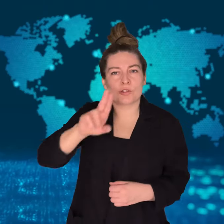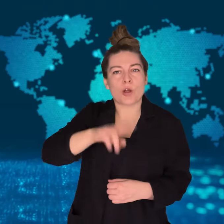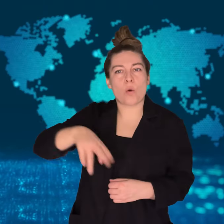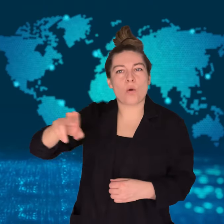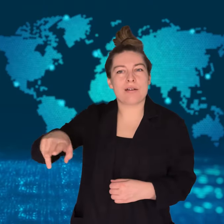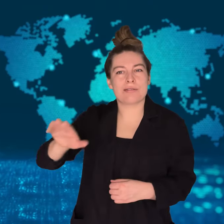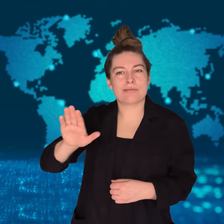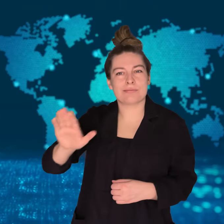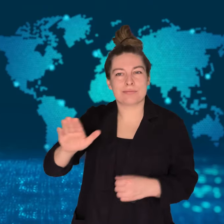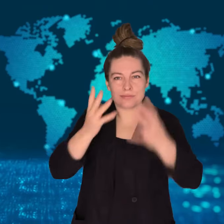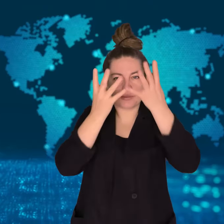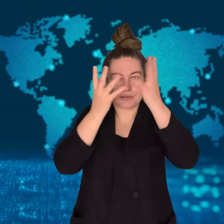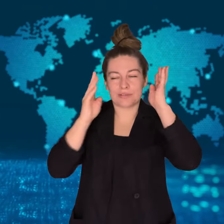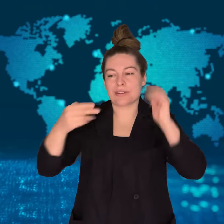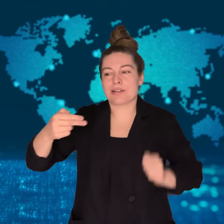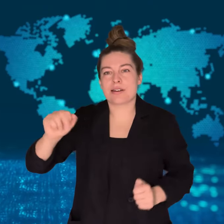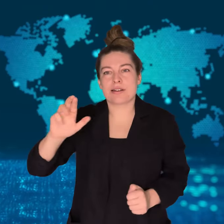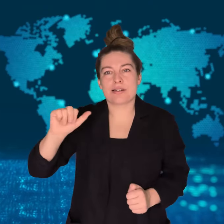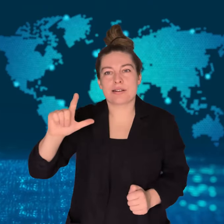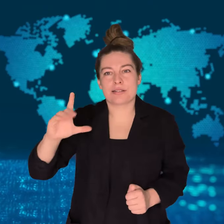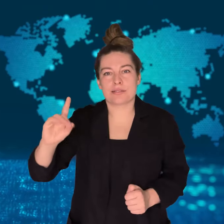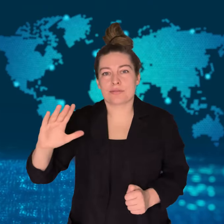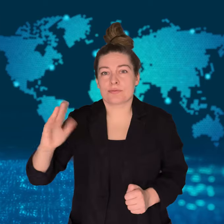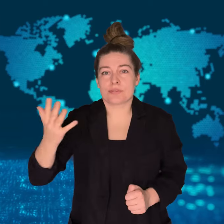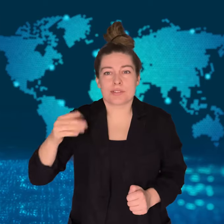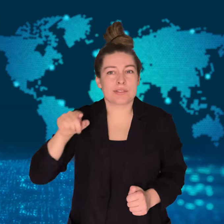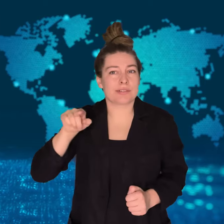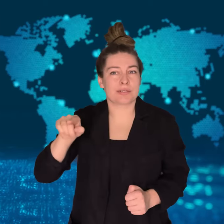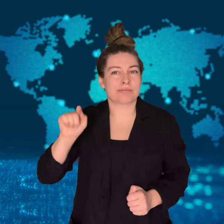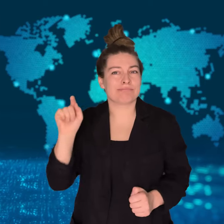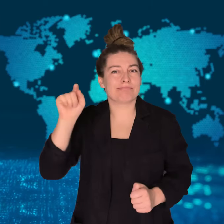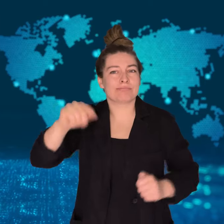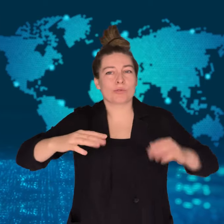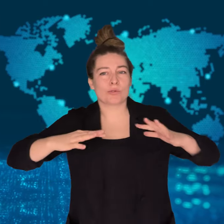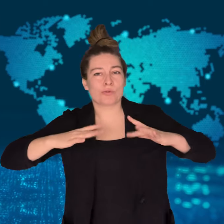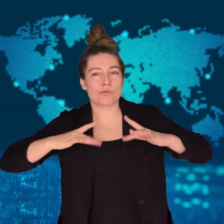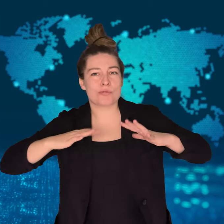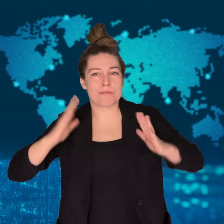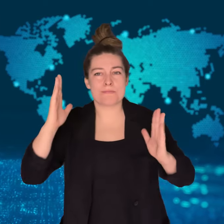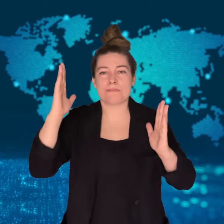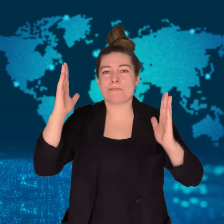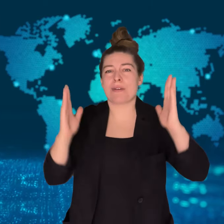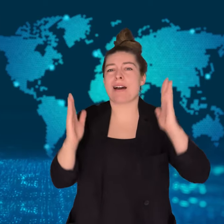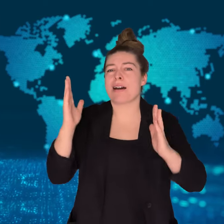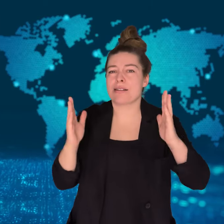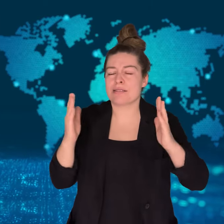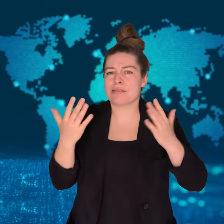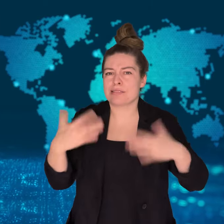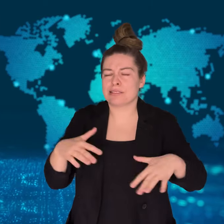[MONIKA]: While on vacation in Malaysia, Norway's King Harald V was